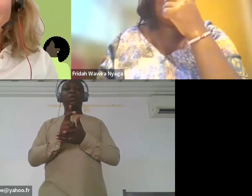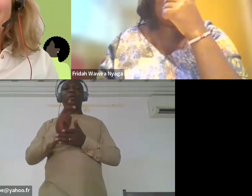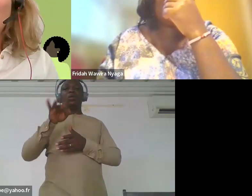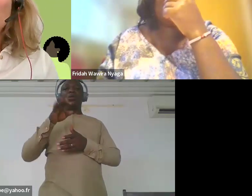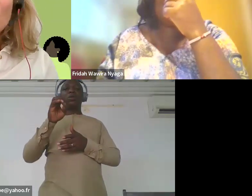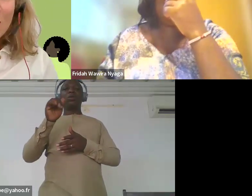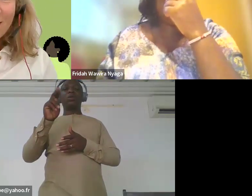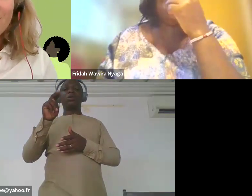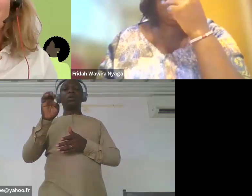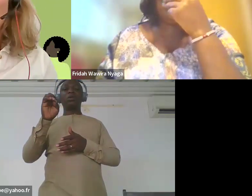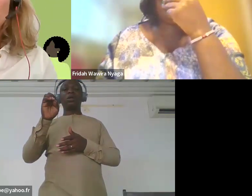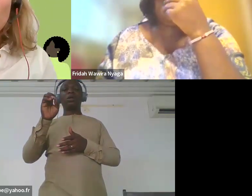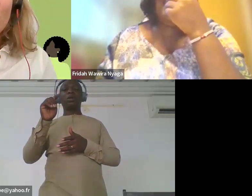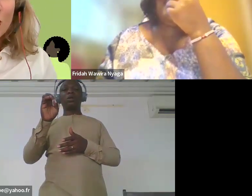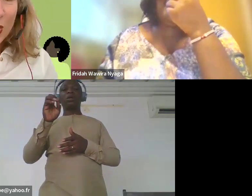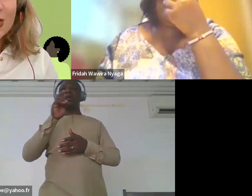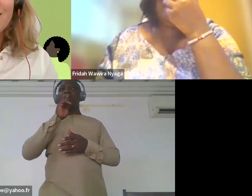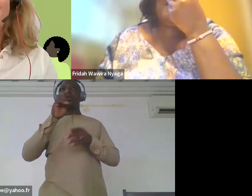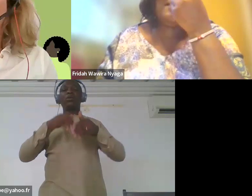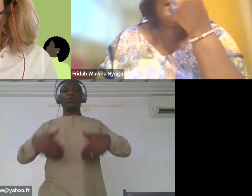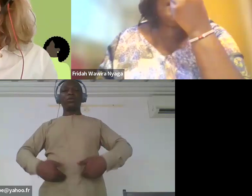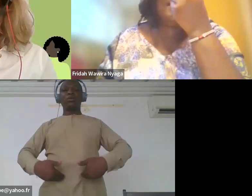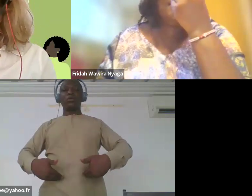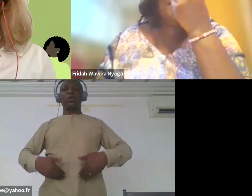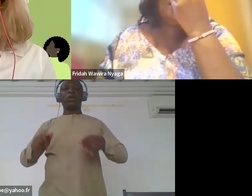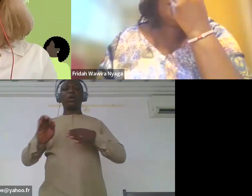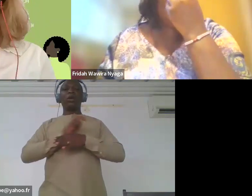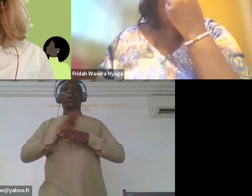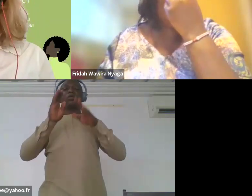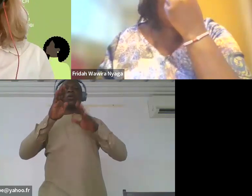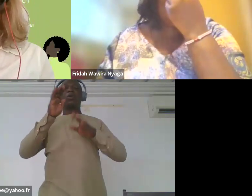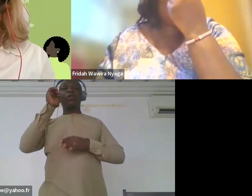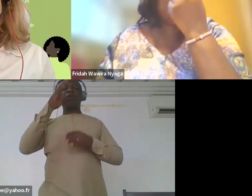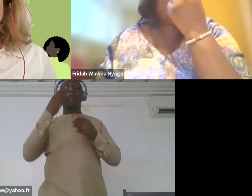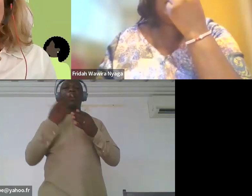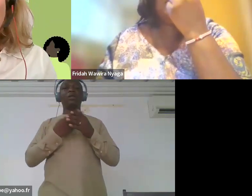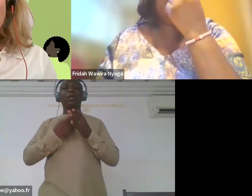who is a young entrepreneur, woman with a disability who lives